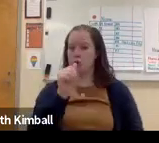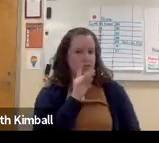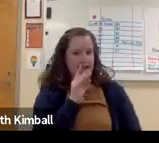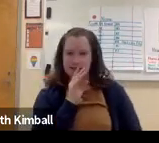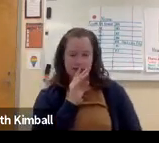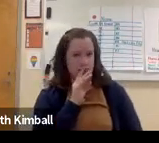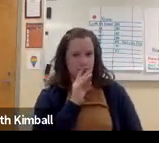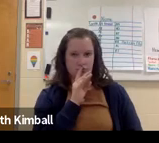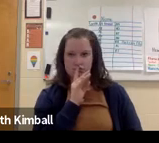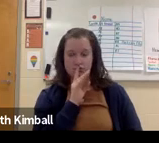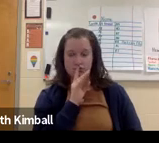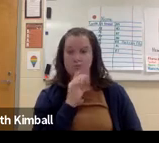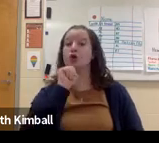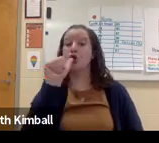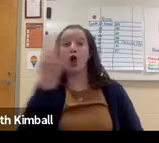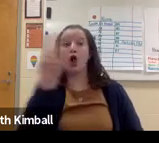If you're writing on the board, please